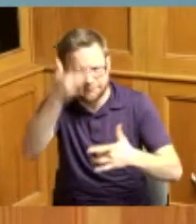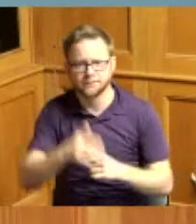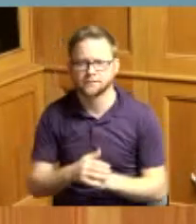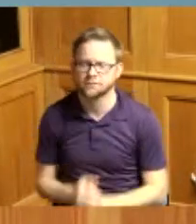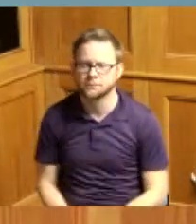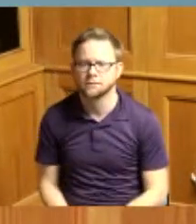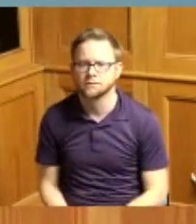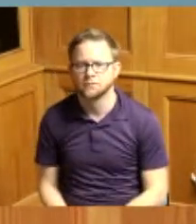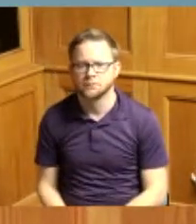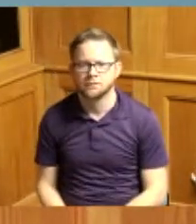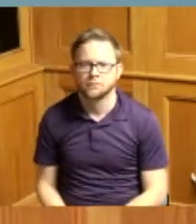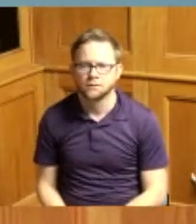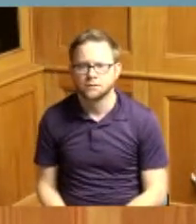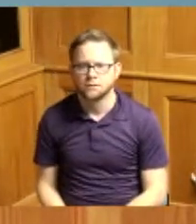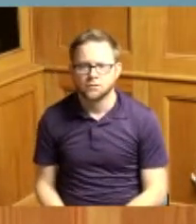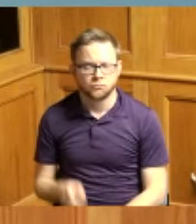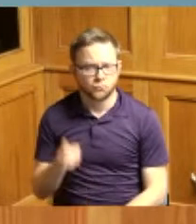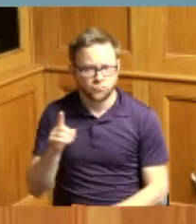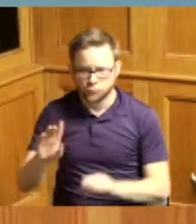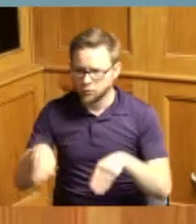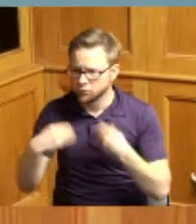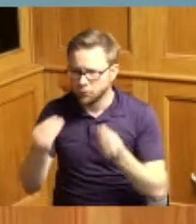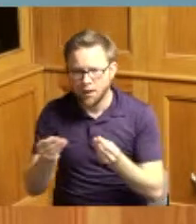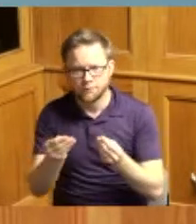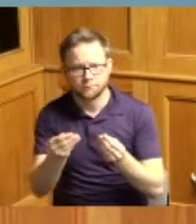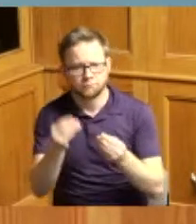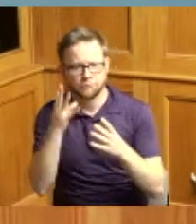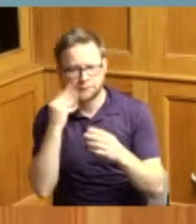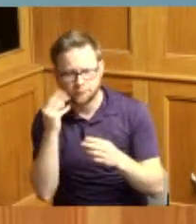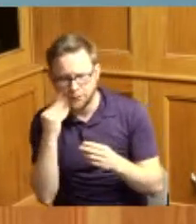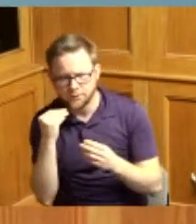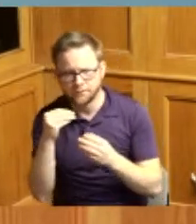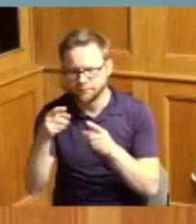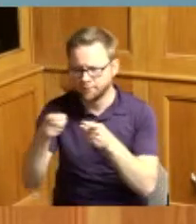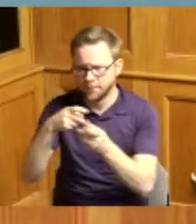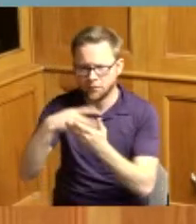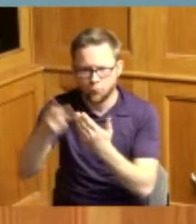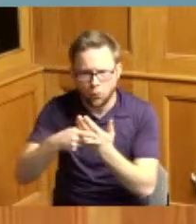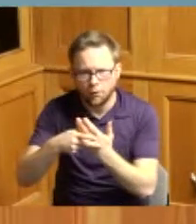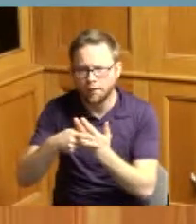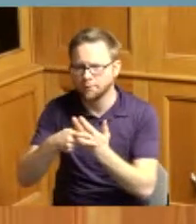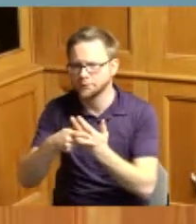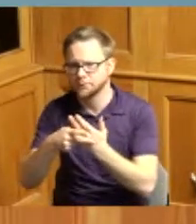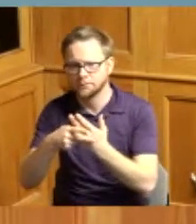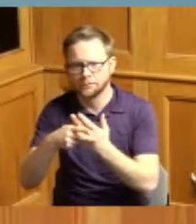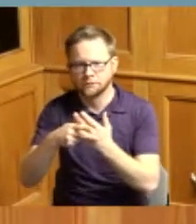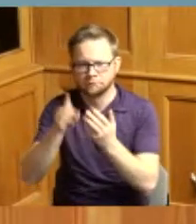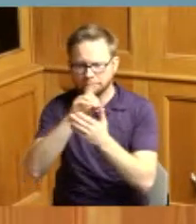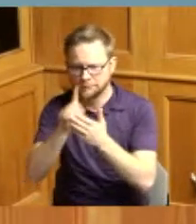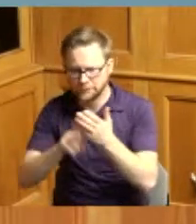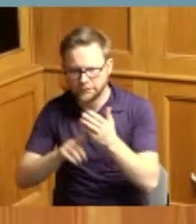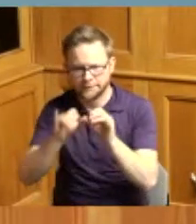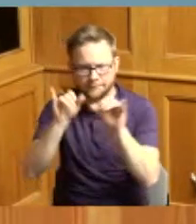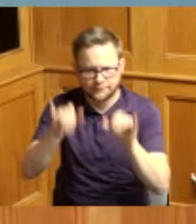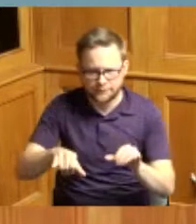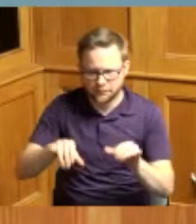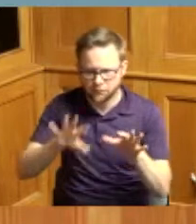provision of direct services program management system planning and coordination whereas over